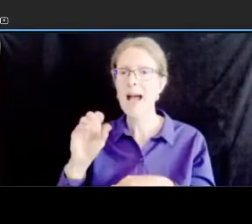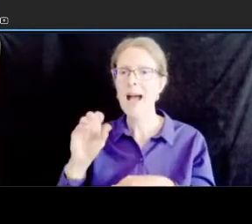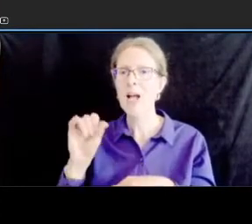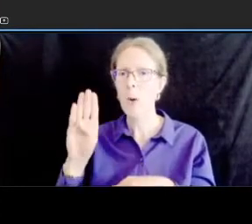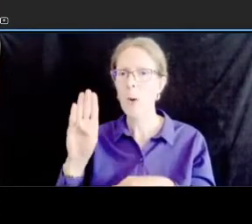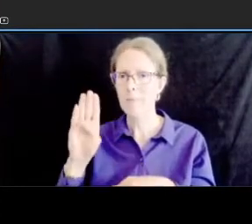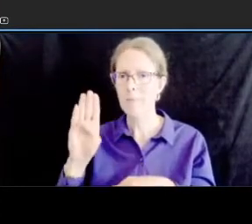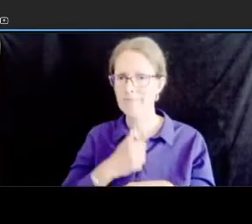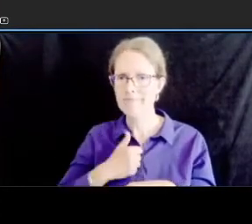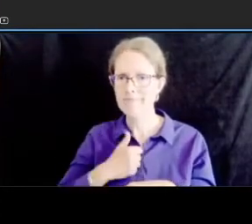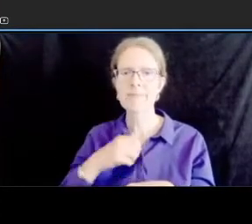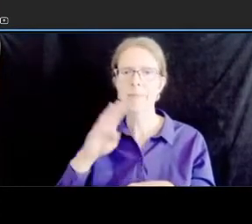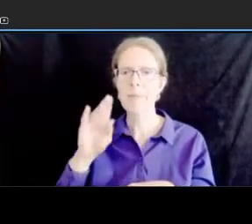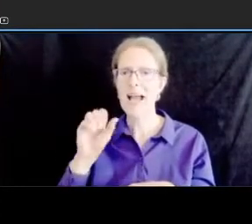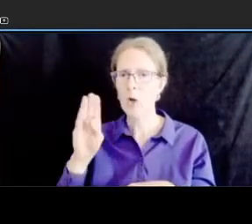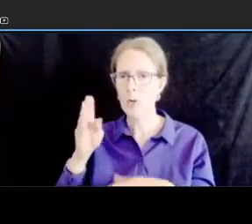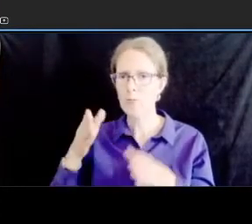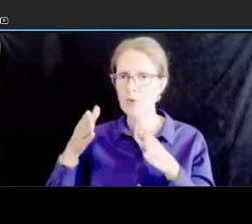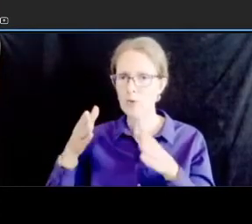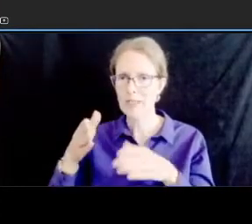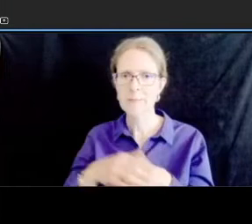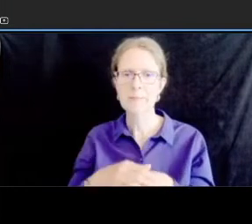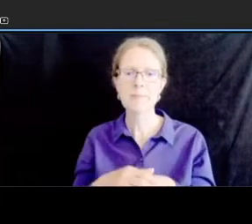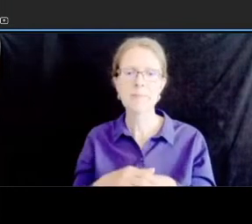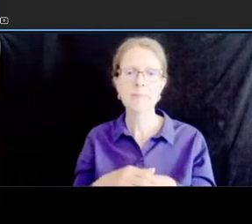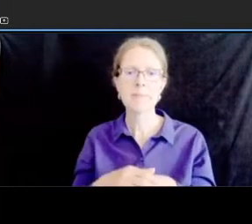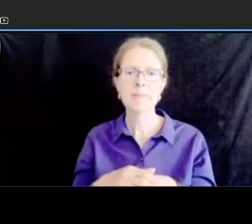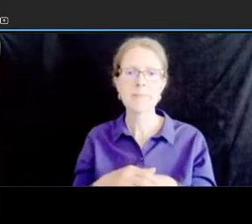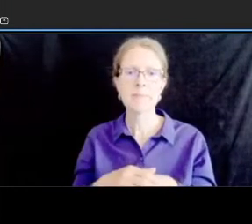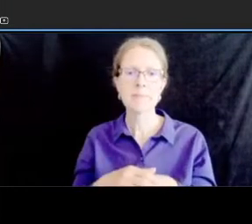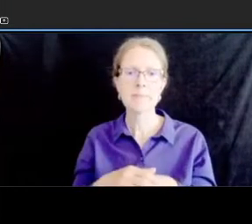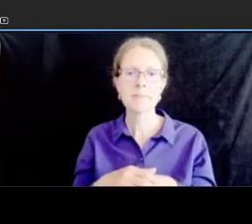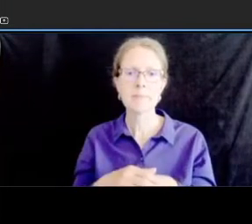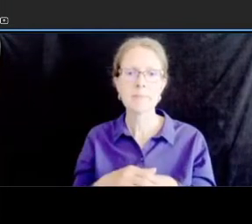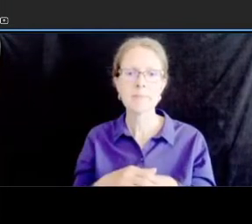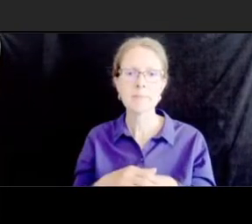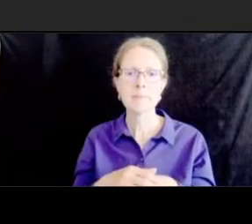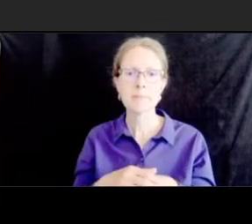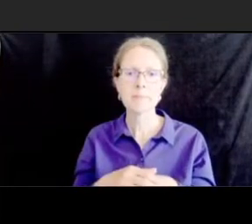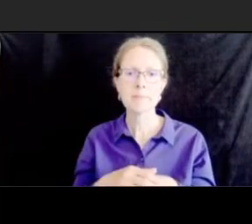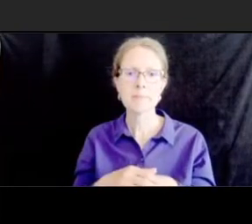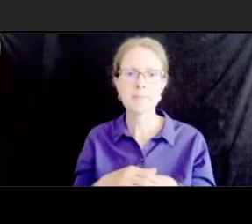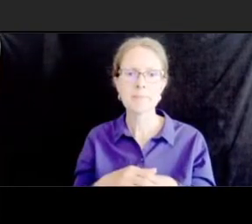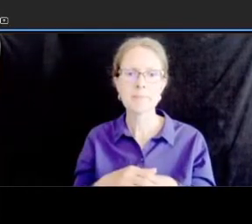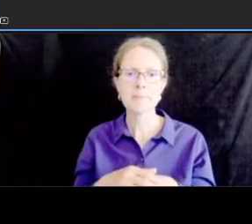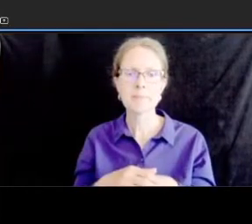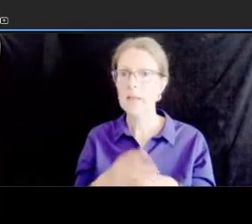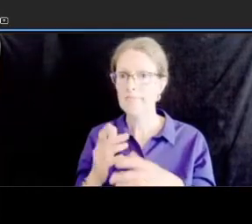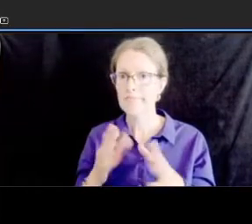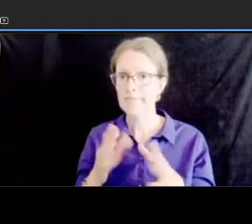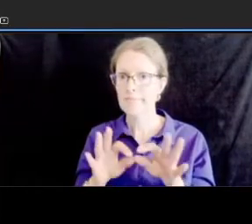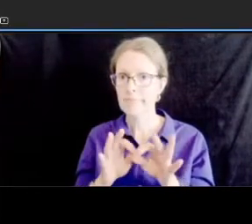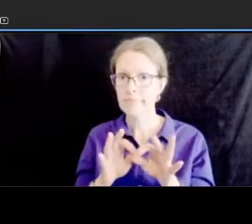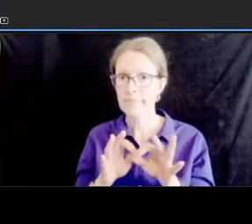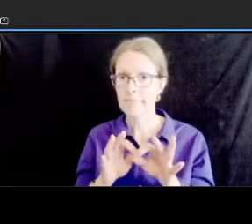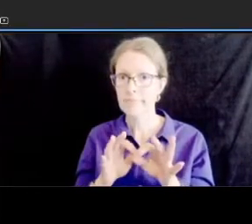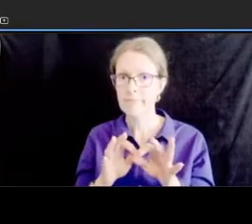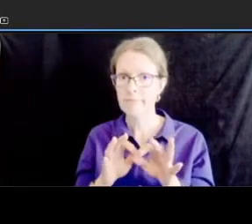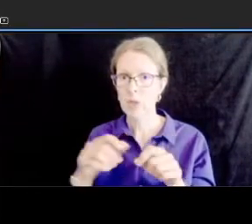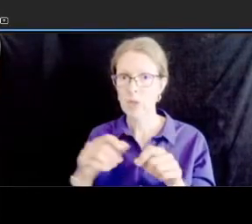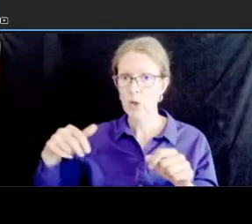of the corridor uh the major pedestrian crossing for the zoo at olmsted walk is within this segment